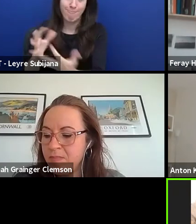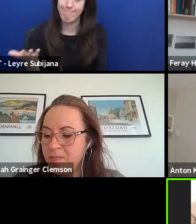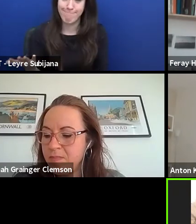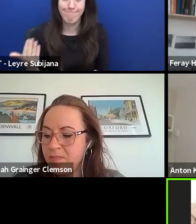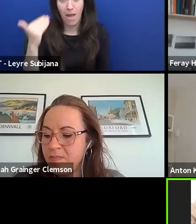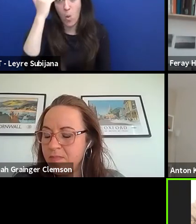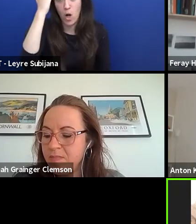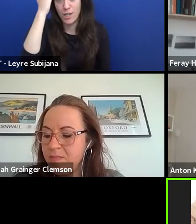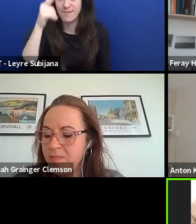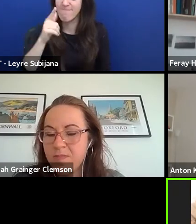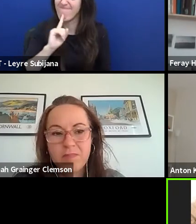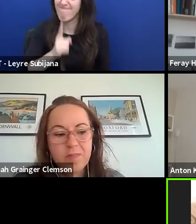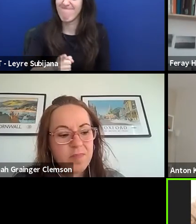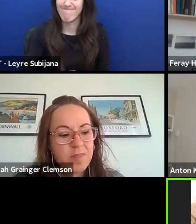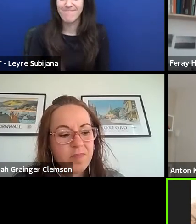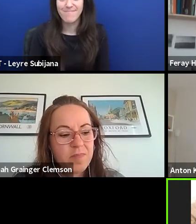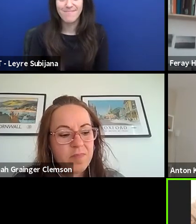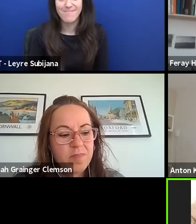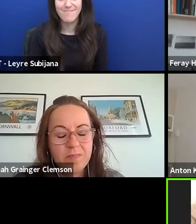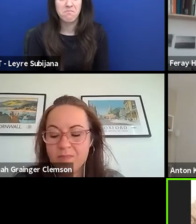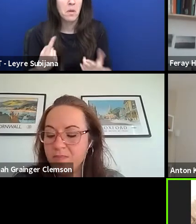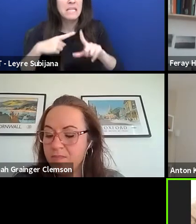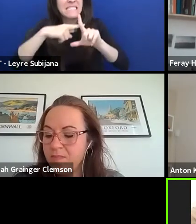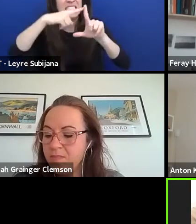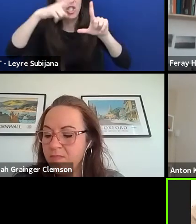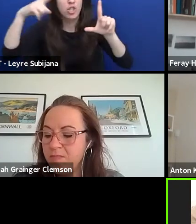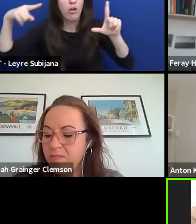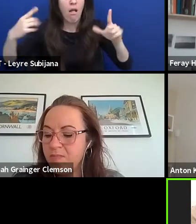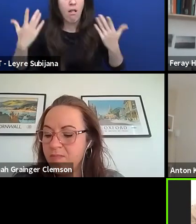and that we can use digital to reinforce that.